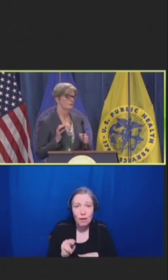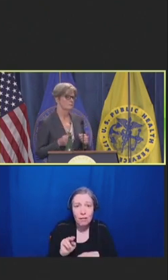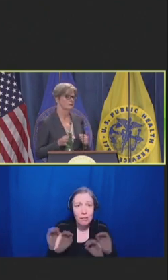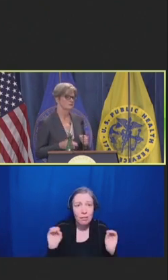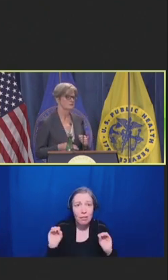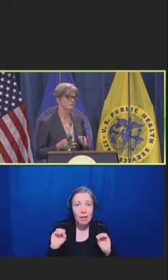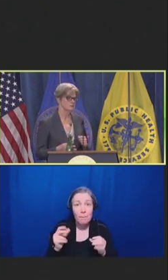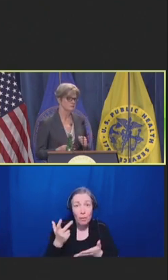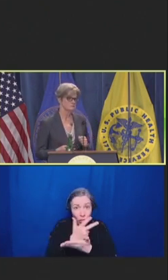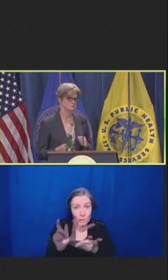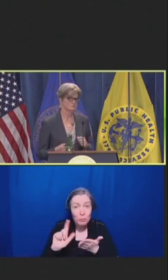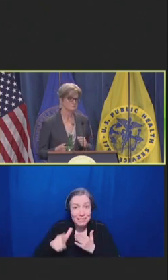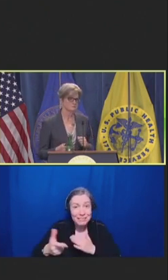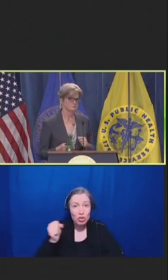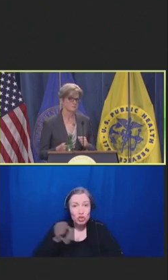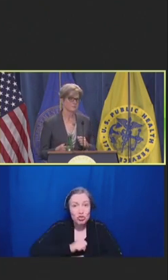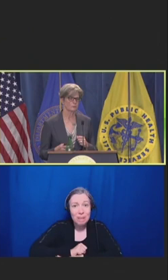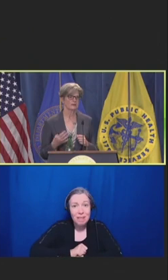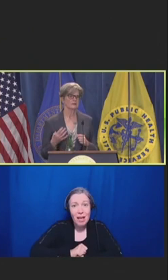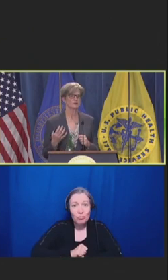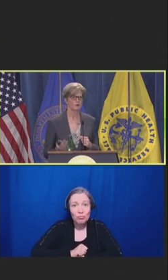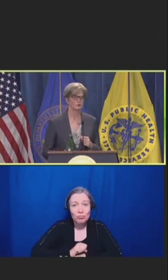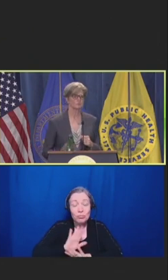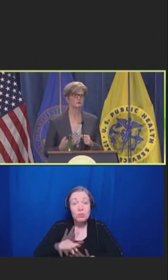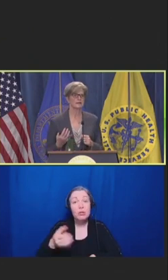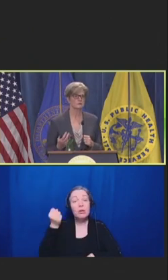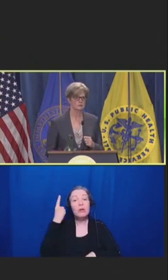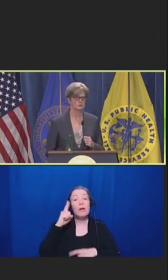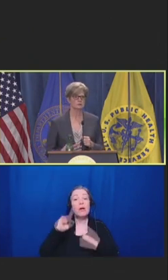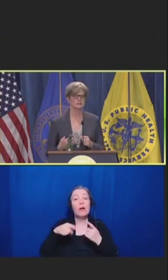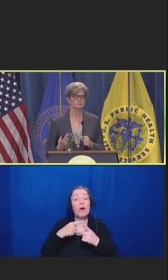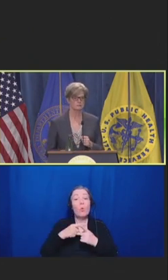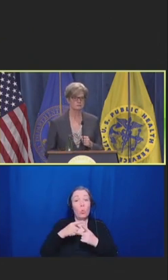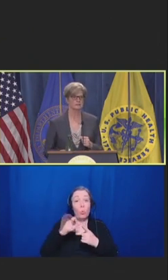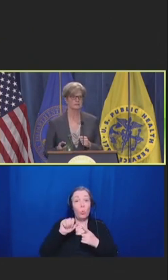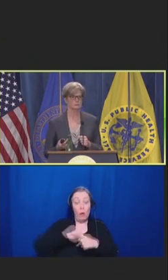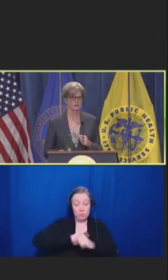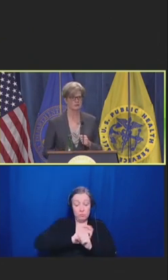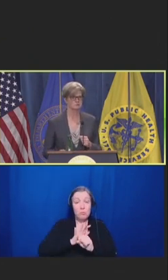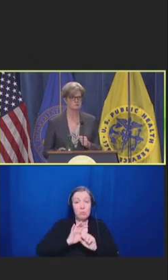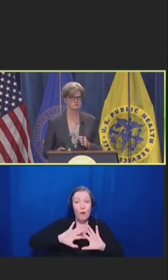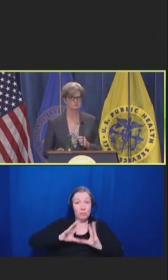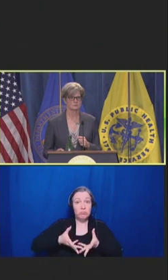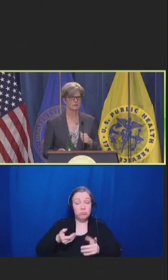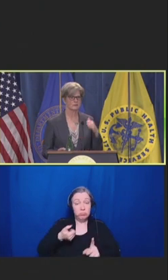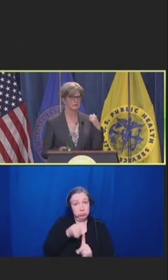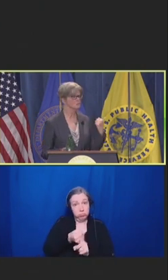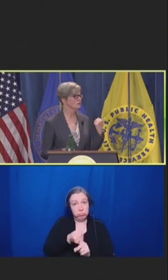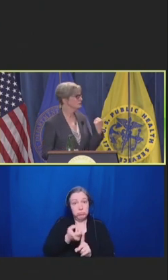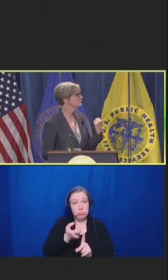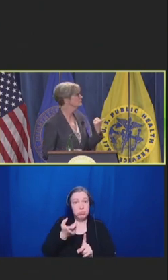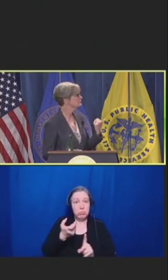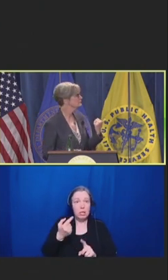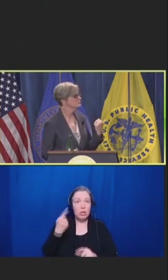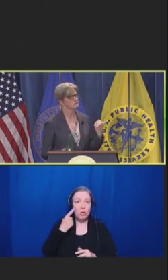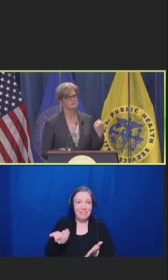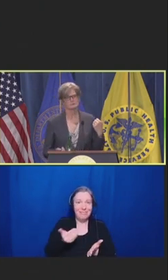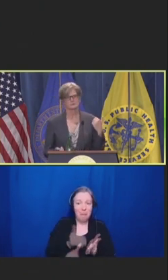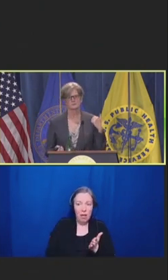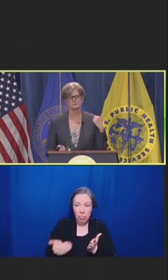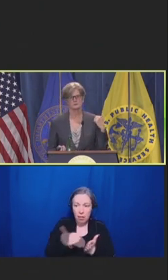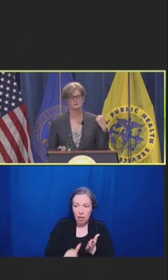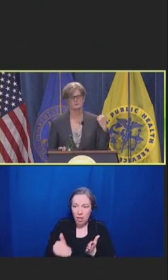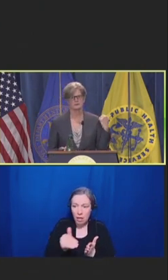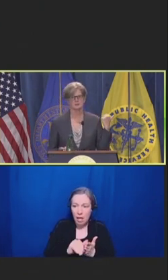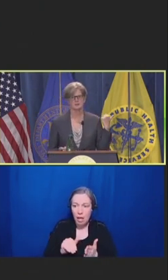When the pandemic hit, what I heard over and over and over again was what Ed Yong, captured